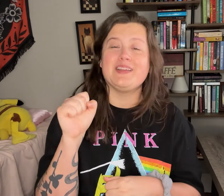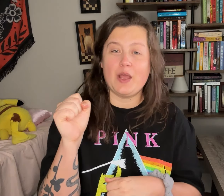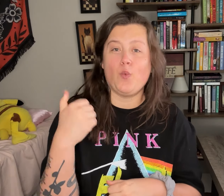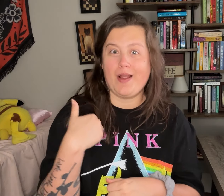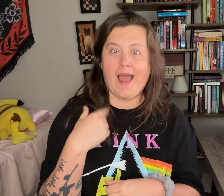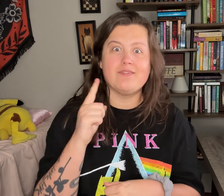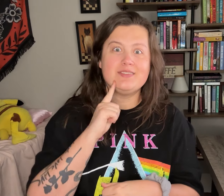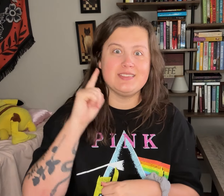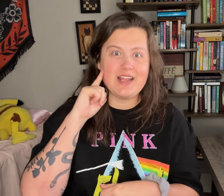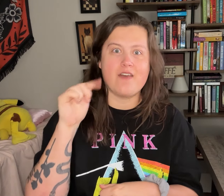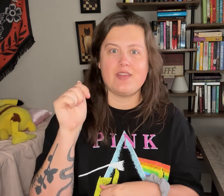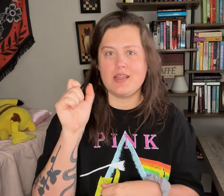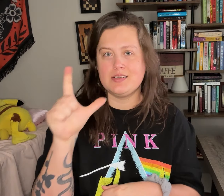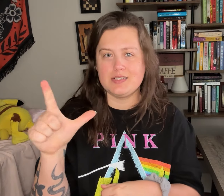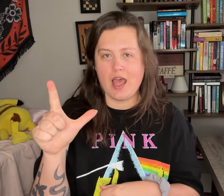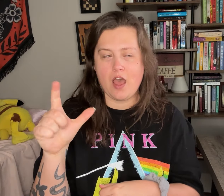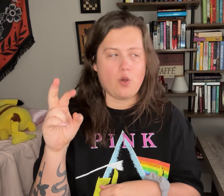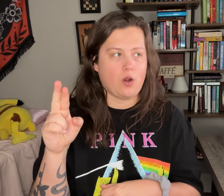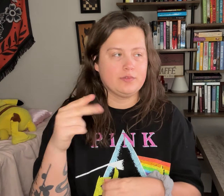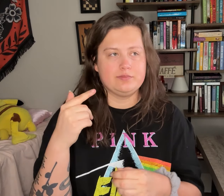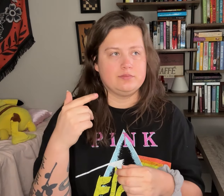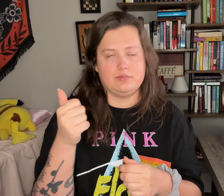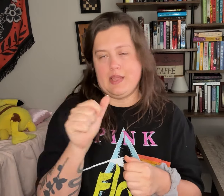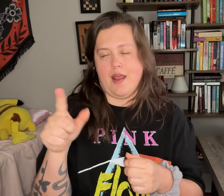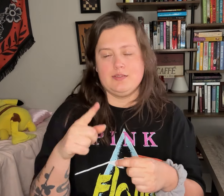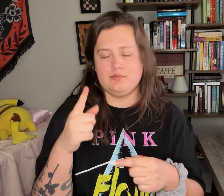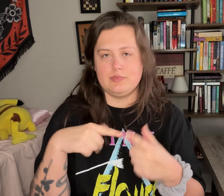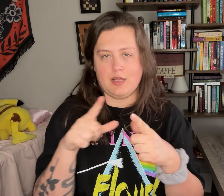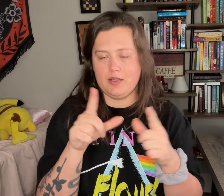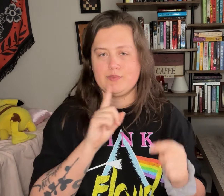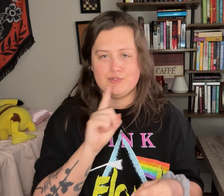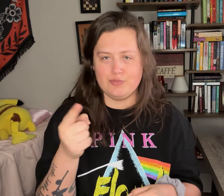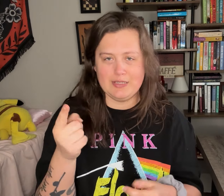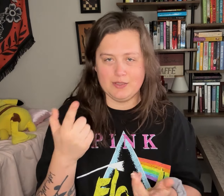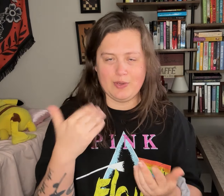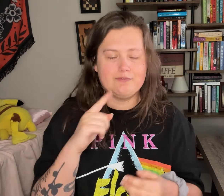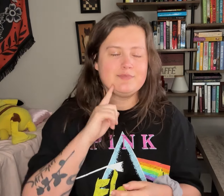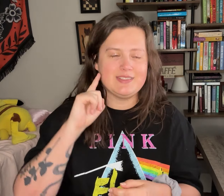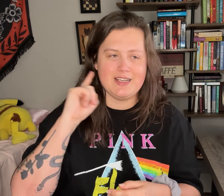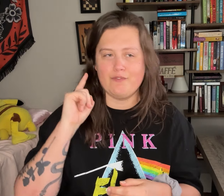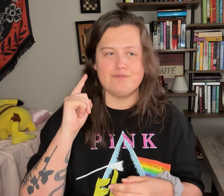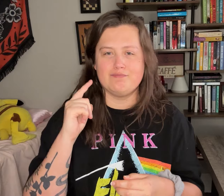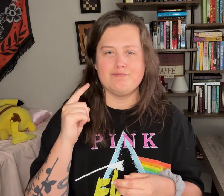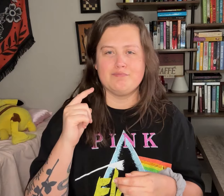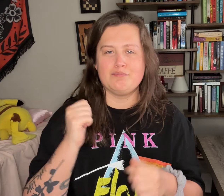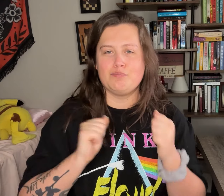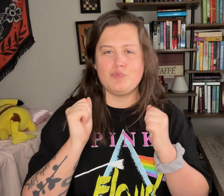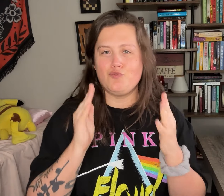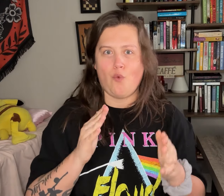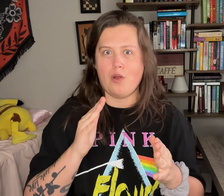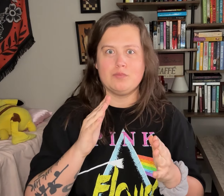Right, yes, we have ASL or any sign language, deaf performers in the world.